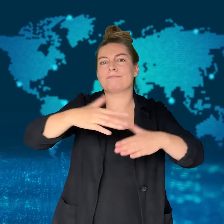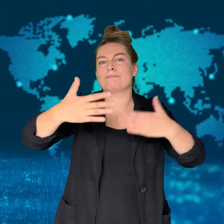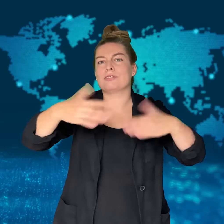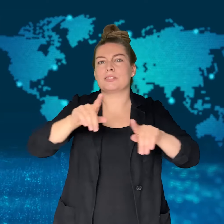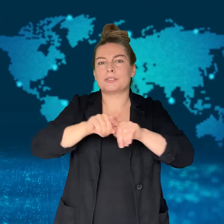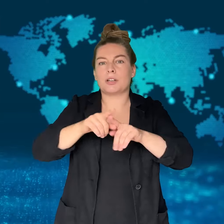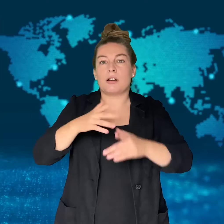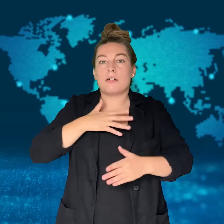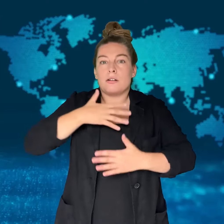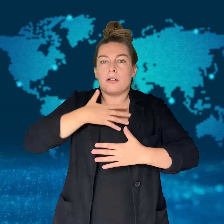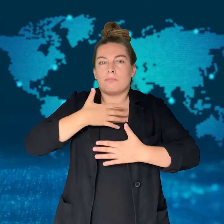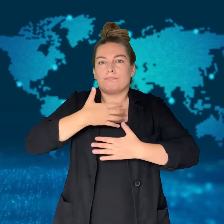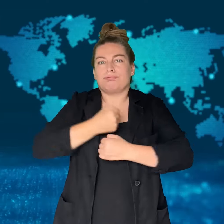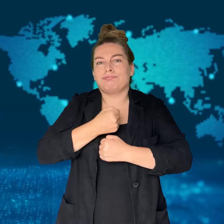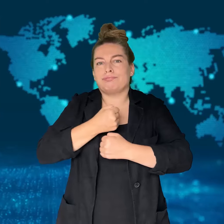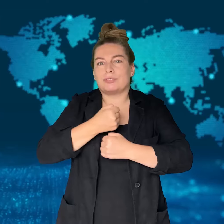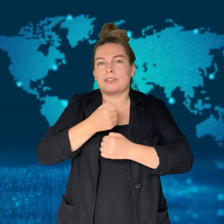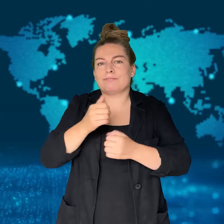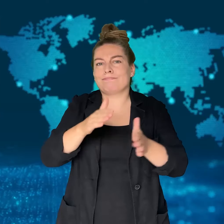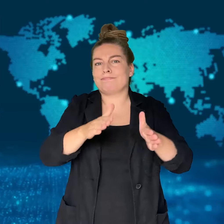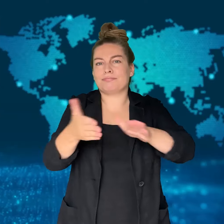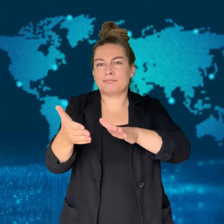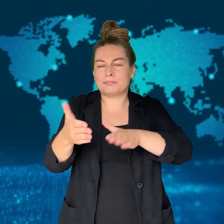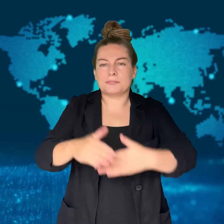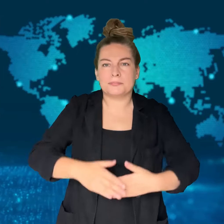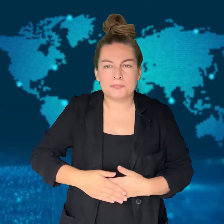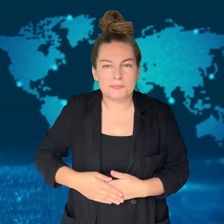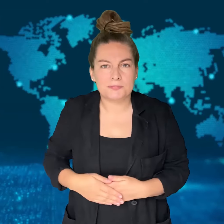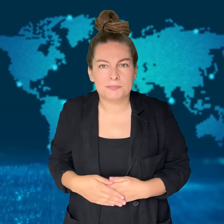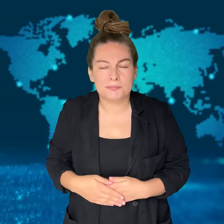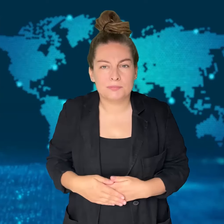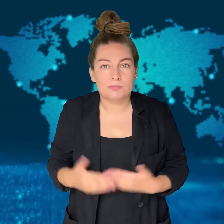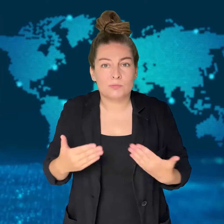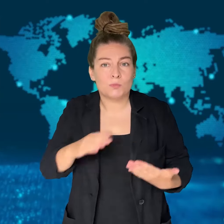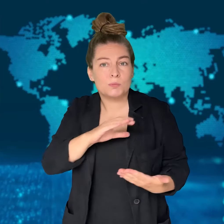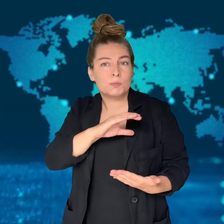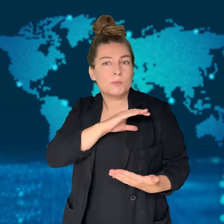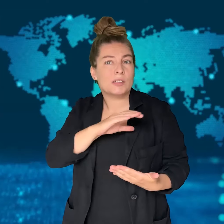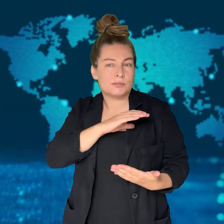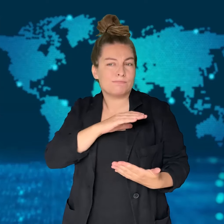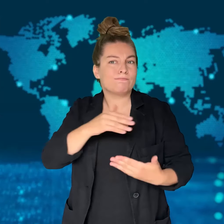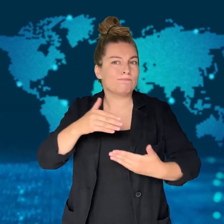Authorities opened an investigation and requested an autopsy.